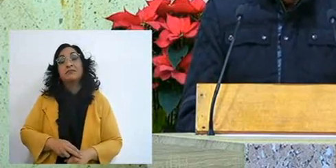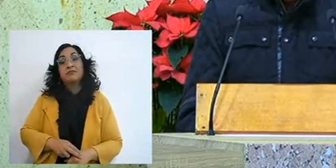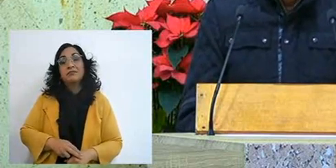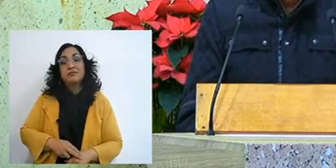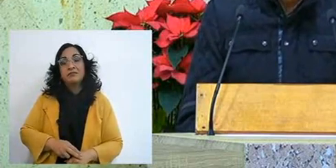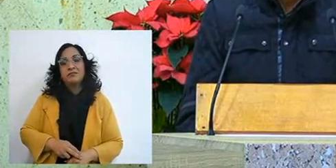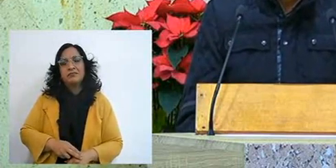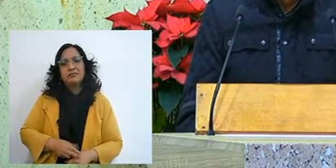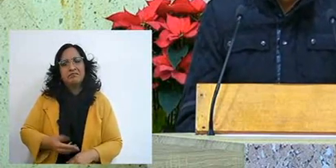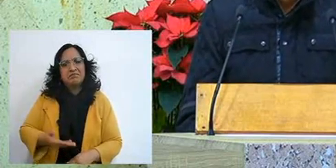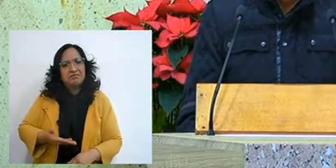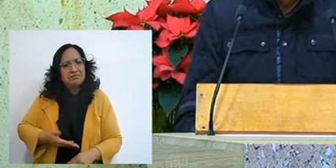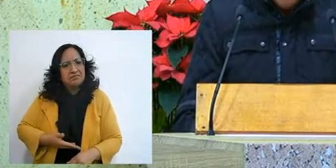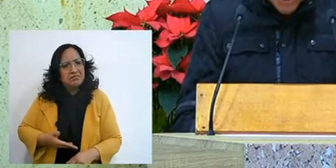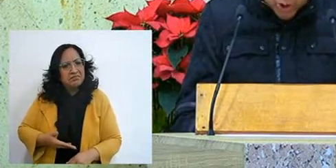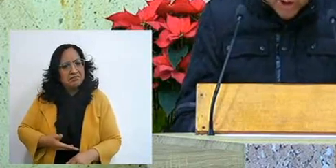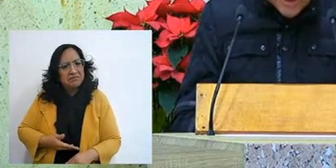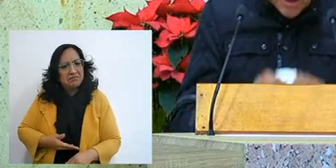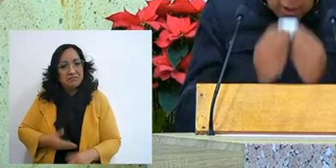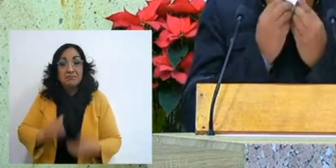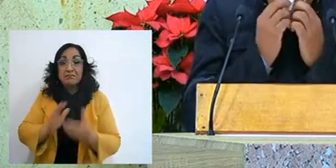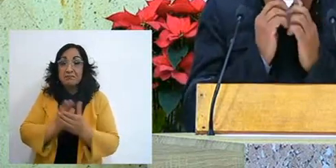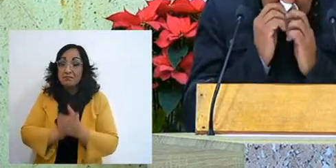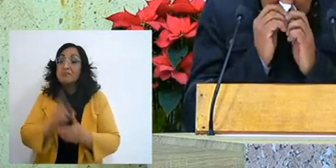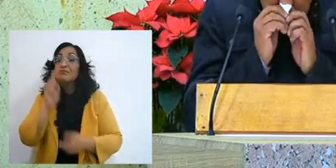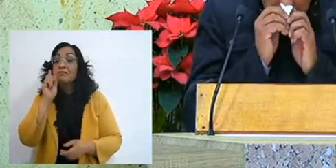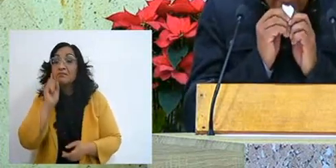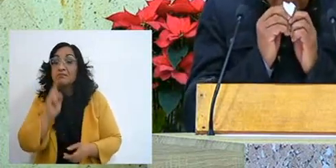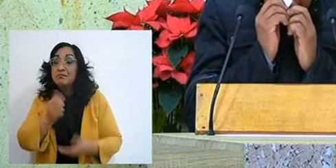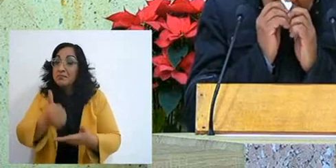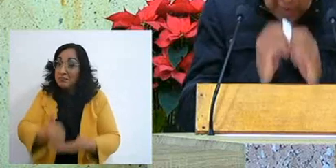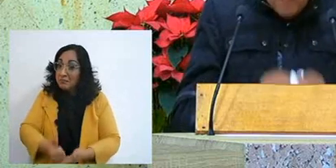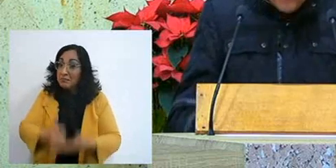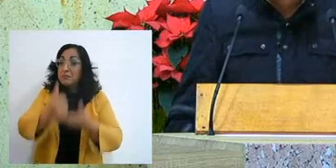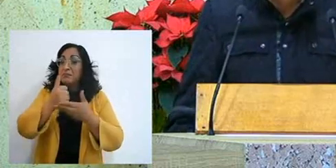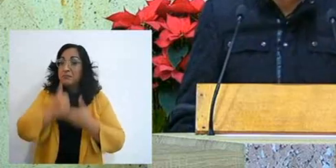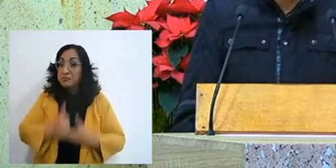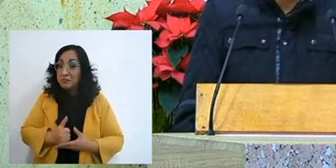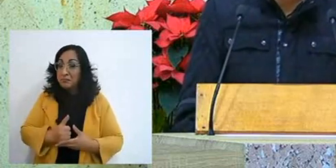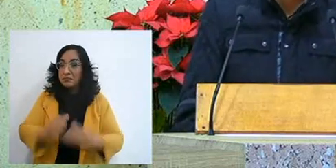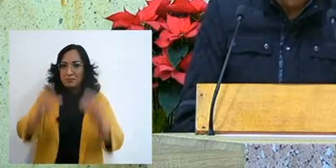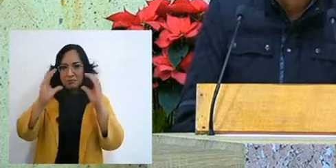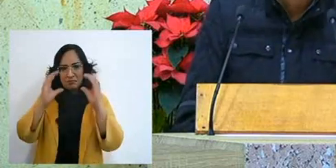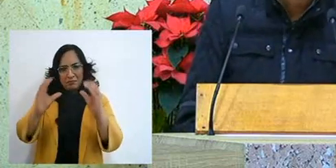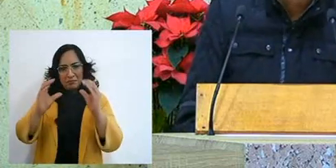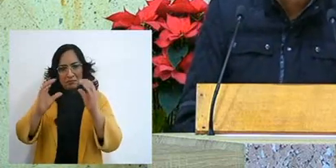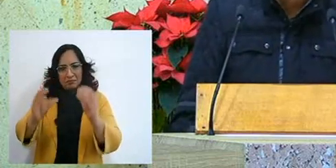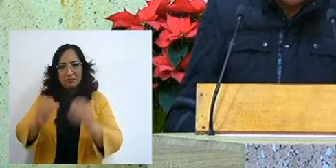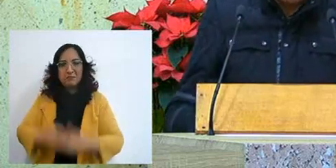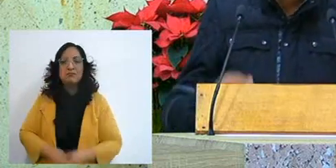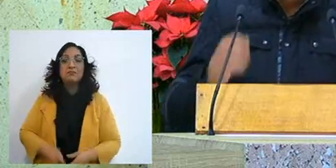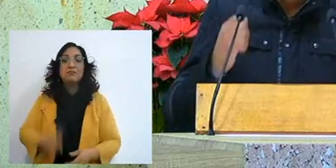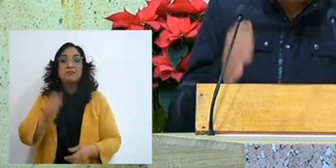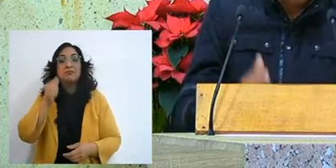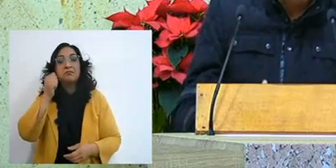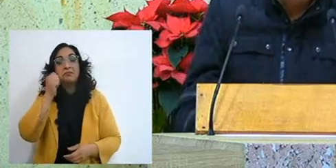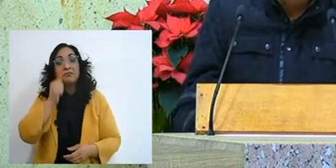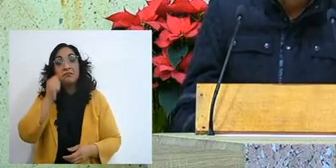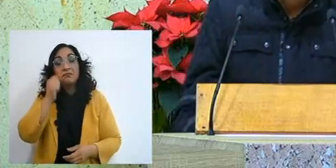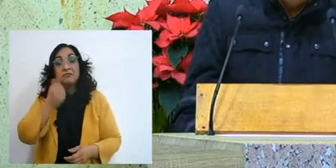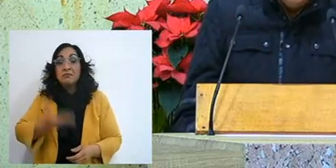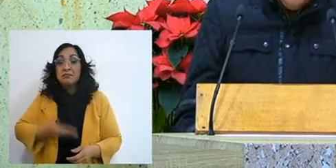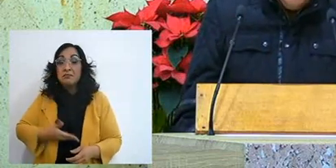attended of course by my wife, there was never a lack of resources, there was always oxygen,